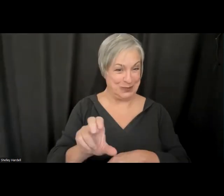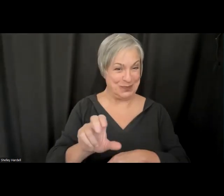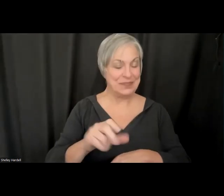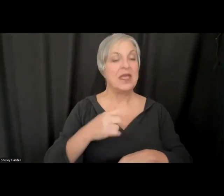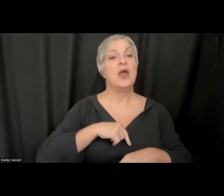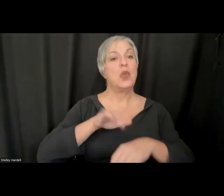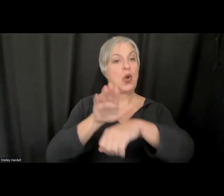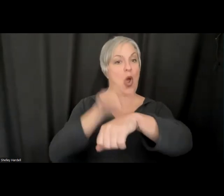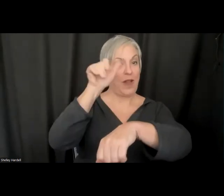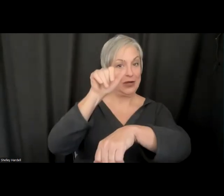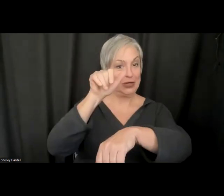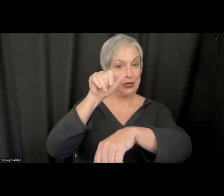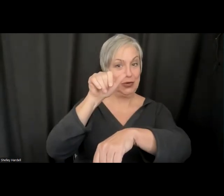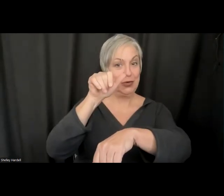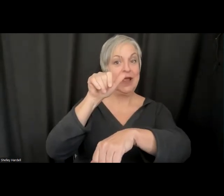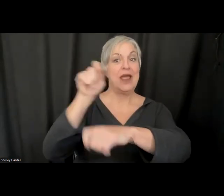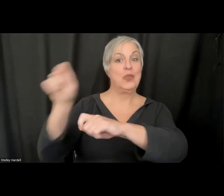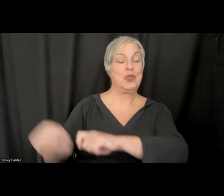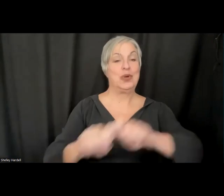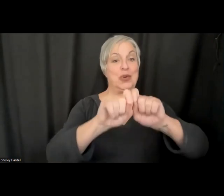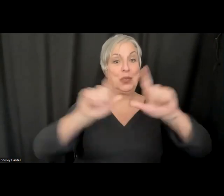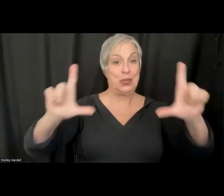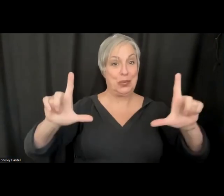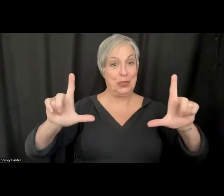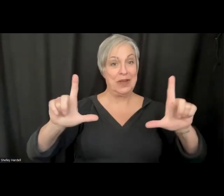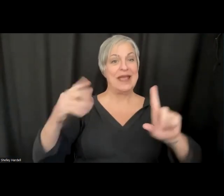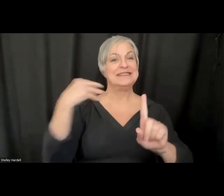will spotlight your screen so that you will show up on our